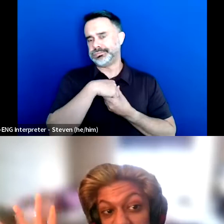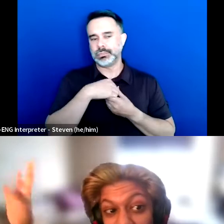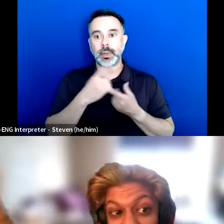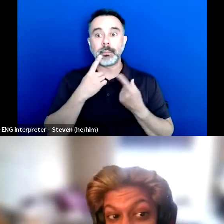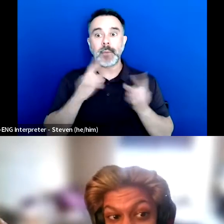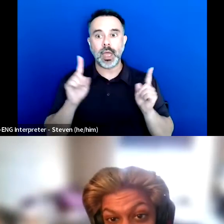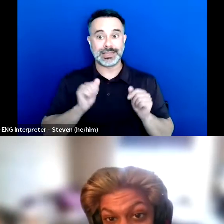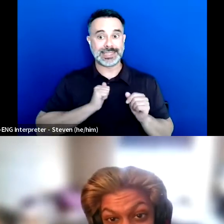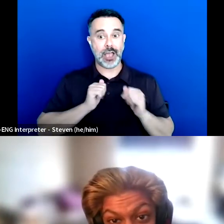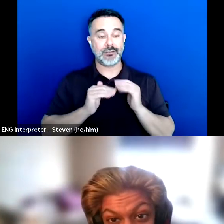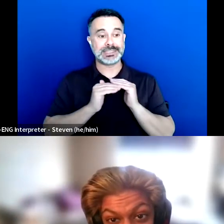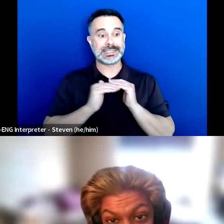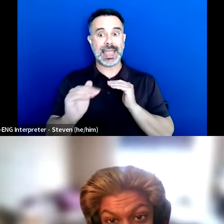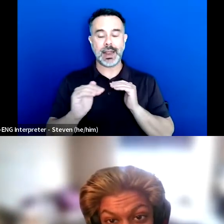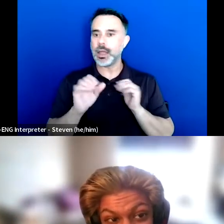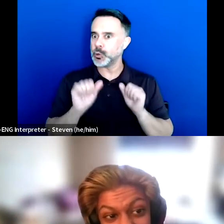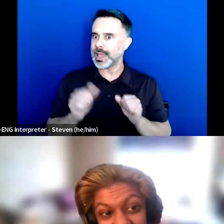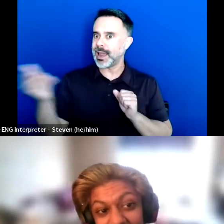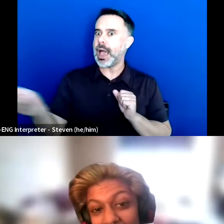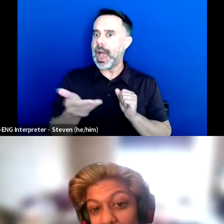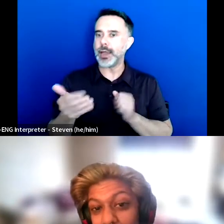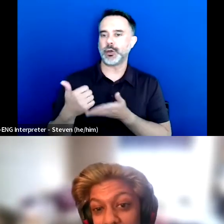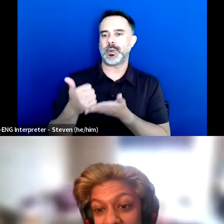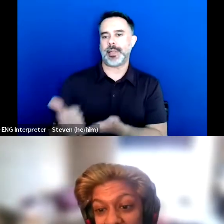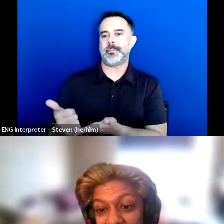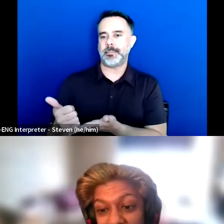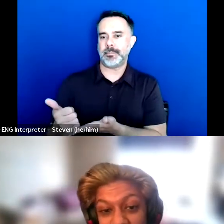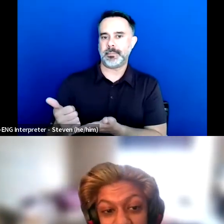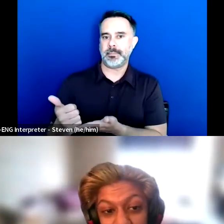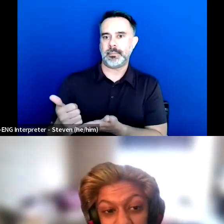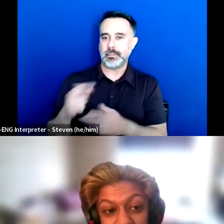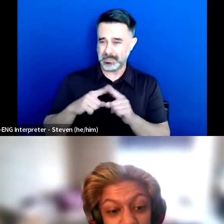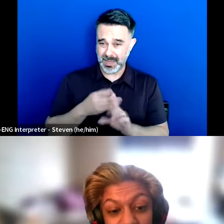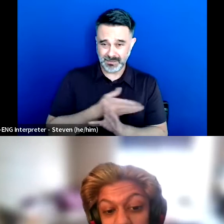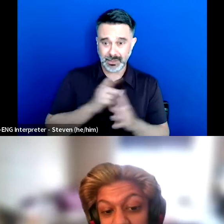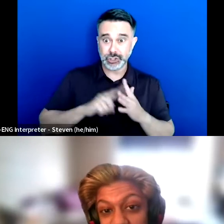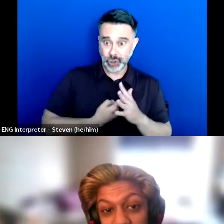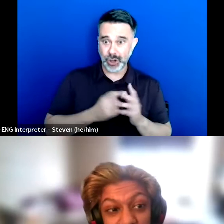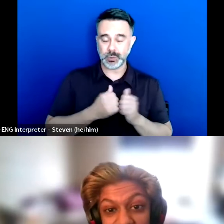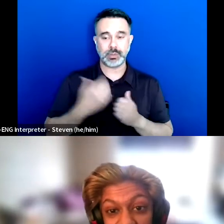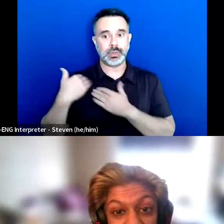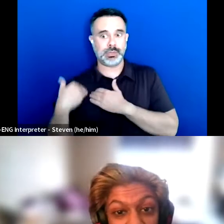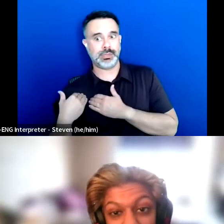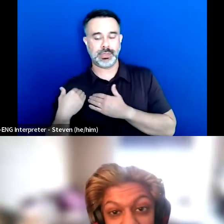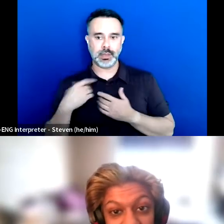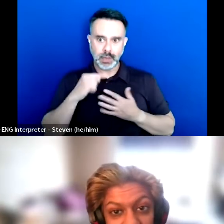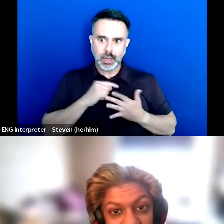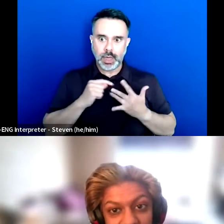that you can hire people to help with those things. And so, if you're in a position where you can take on some of that stuff,